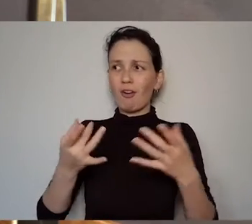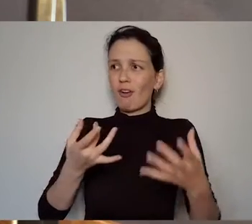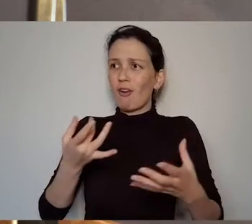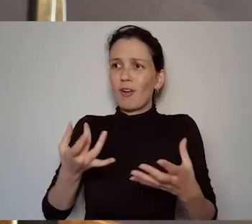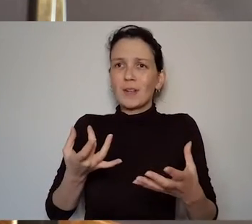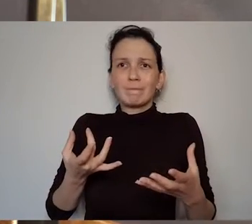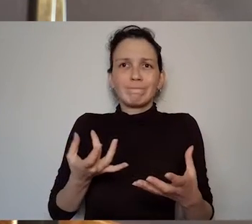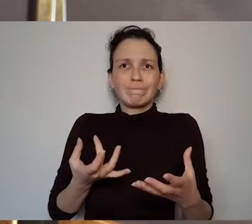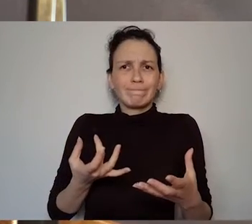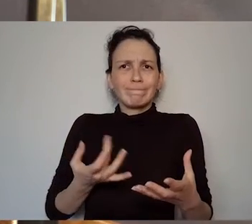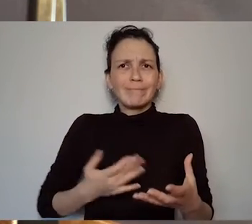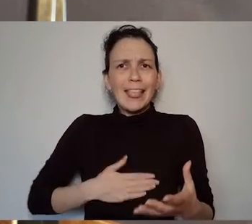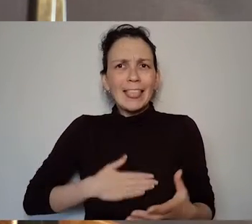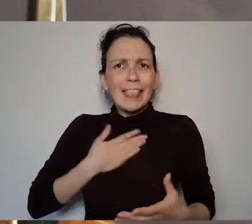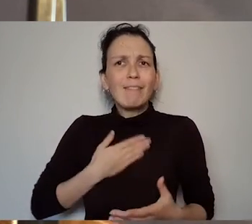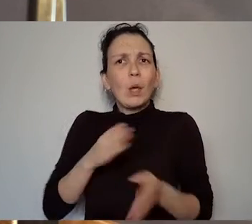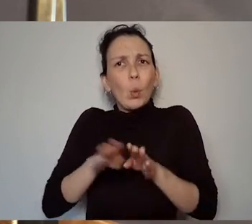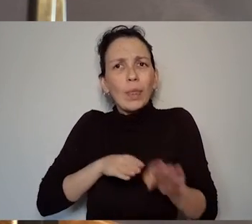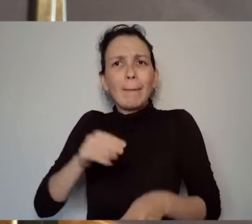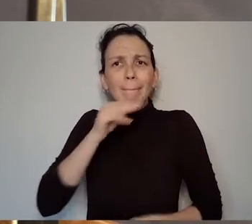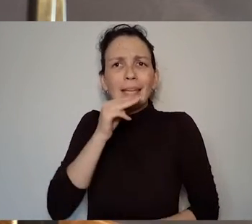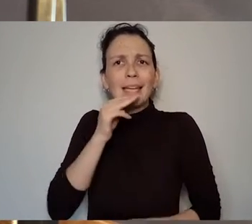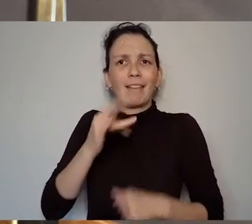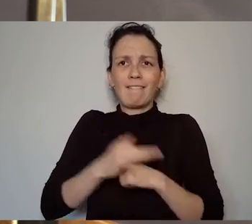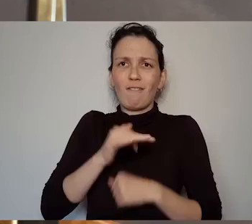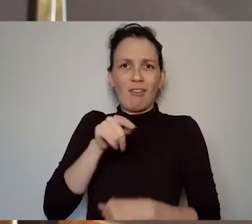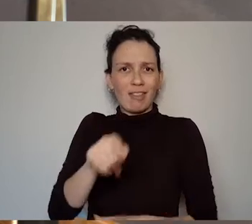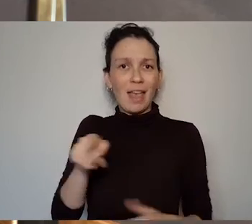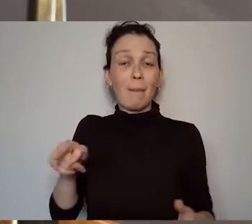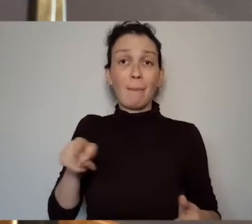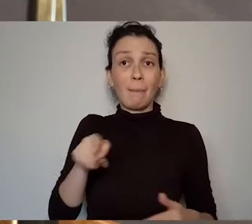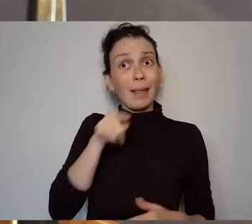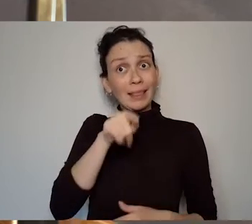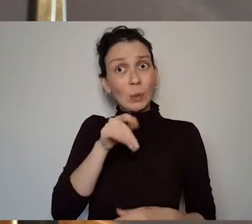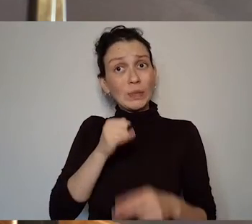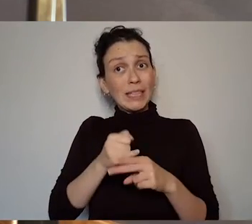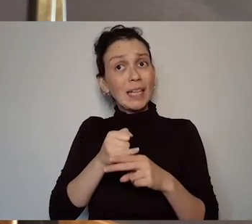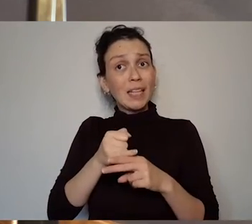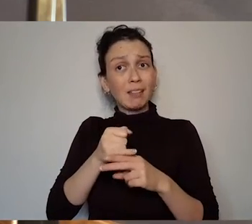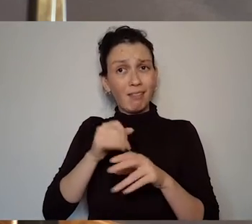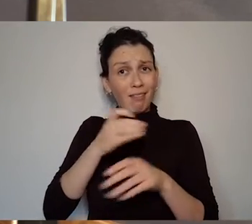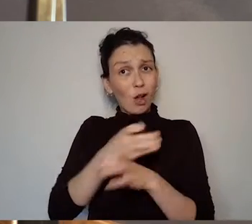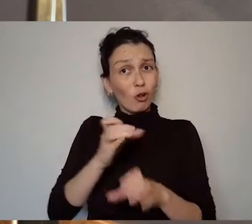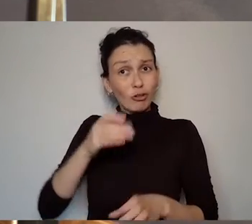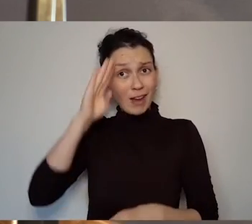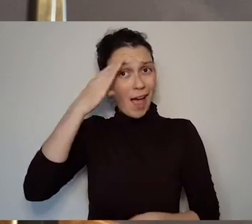is that that work was too challenging in a country where the Church and the State were hand in hand.